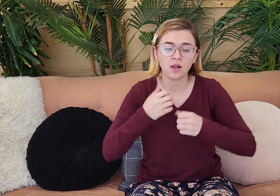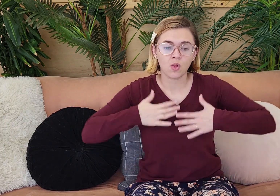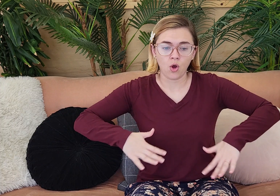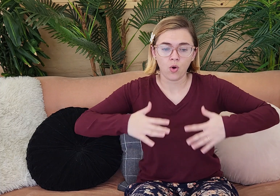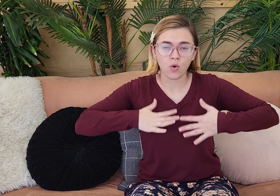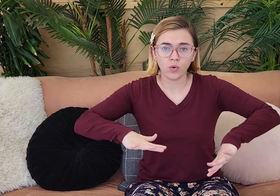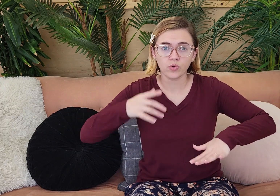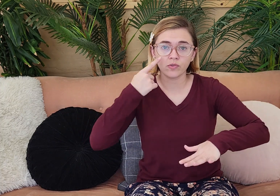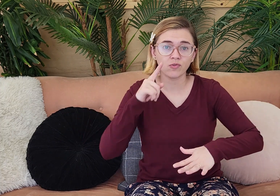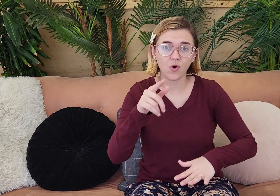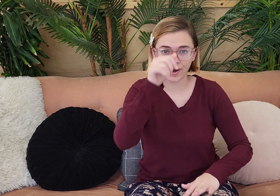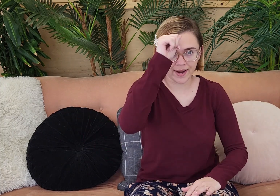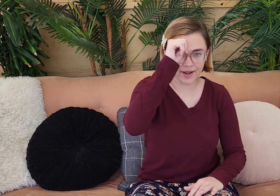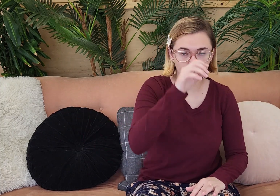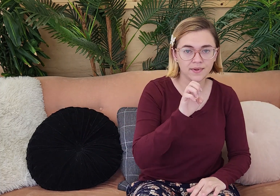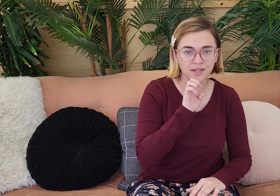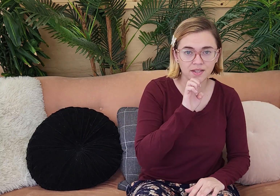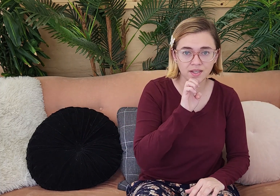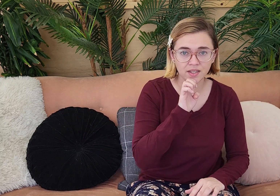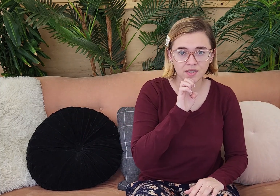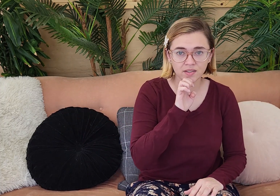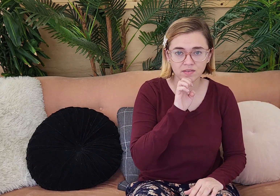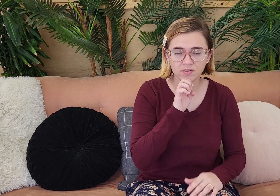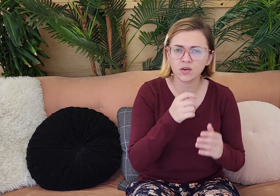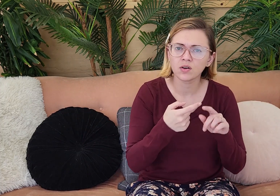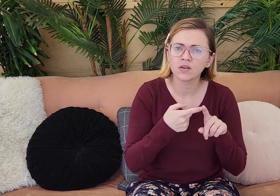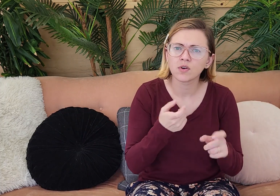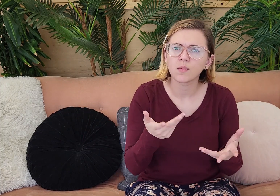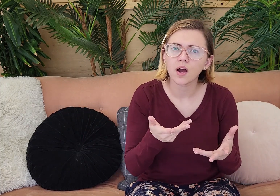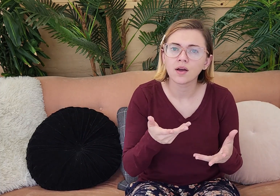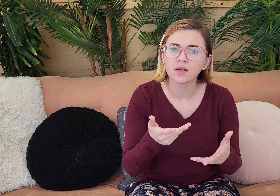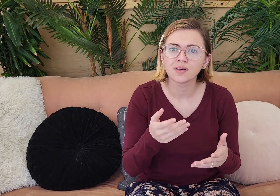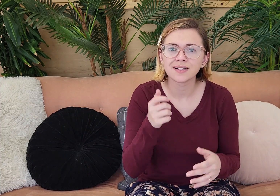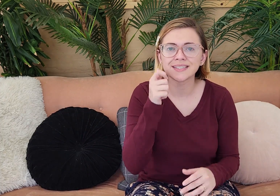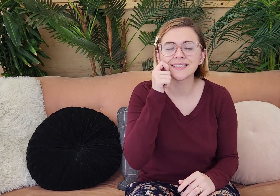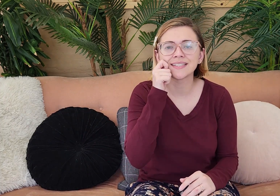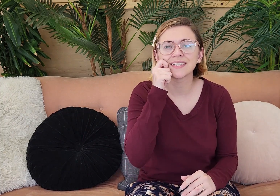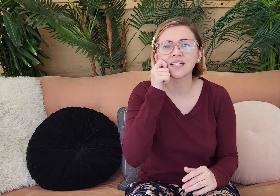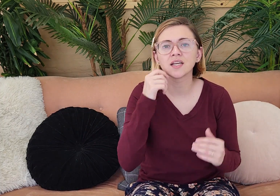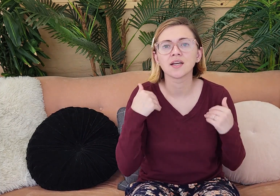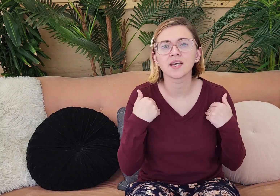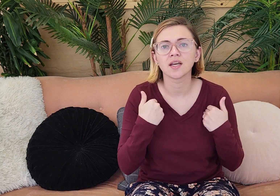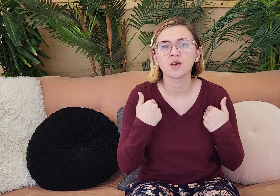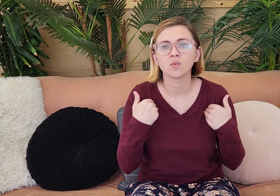God, he made clothes for Adam and Eve. What did he make it from?